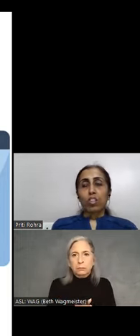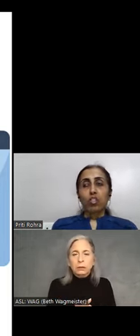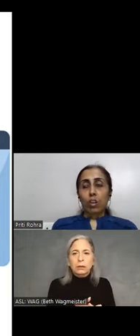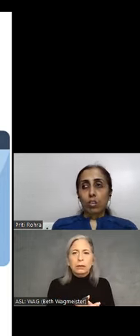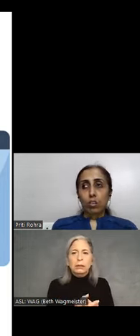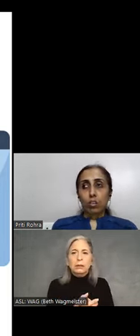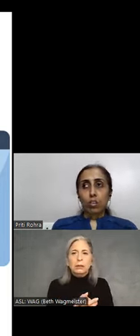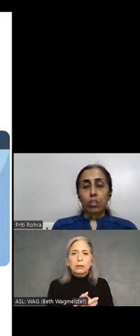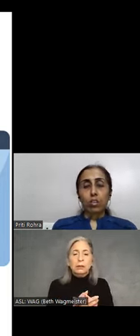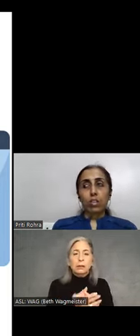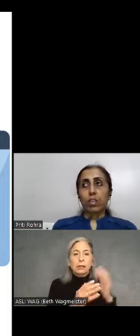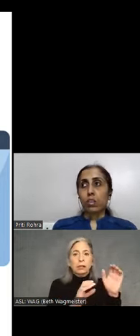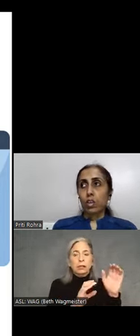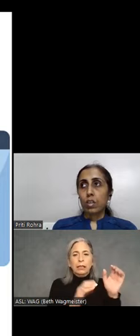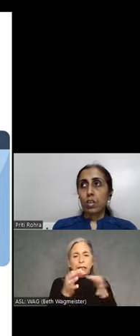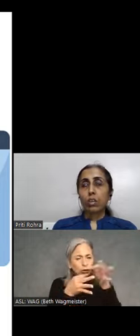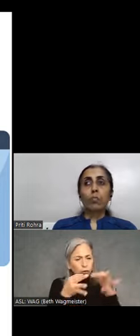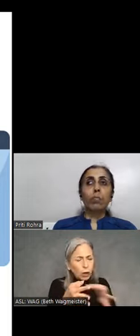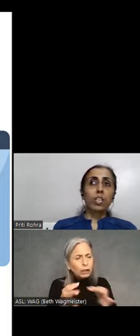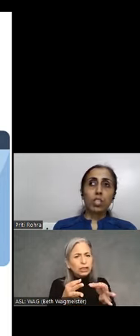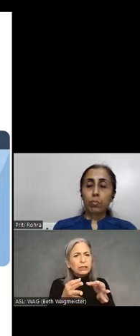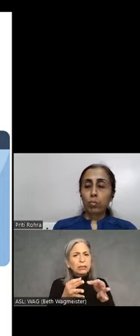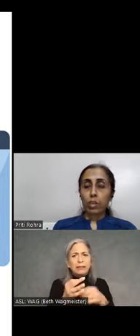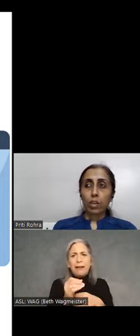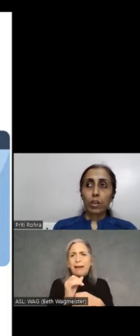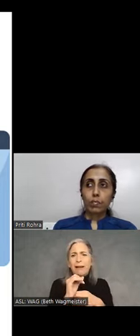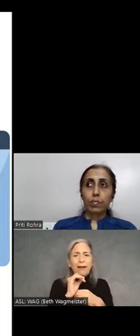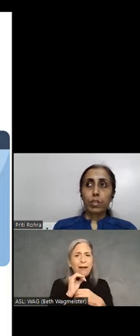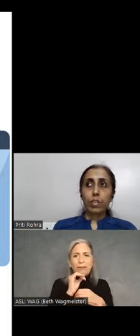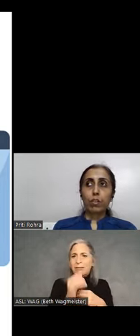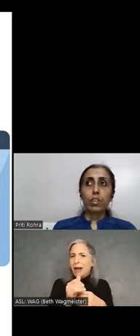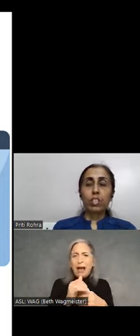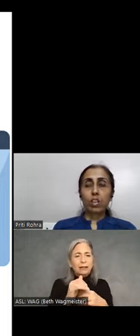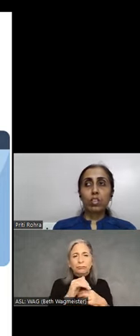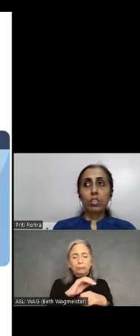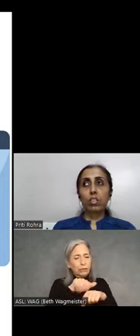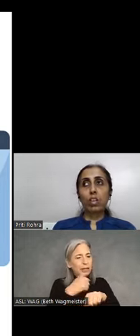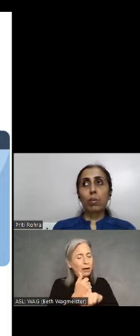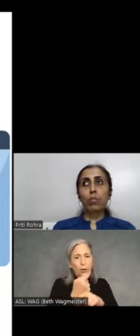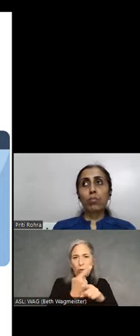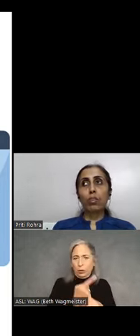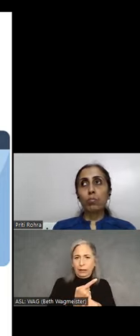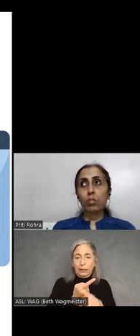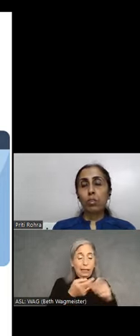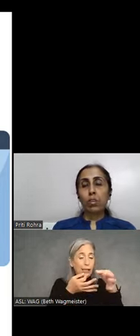instructions, etcetera are not placed appropriately. Now instructions about the forms,